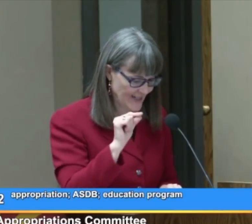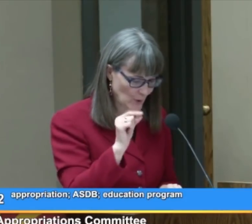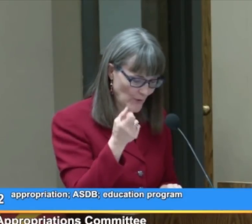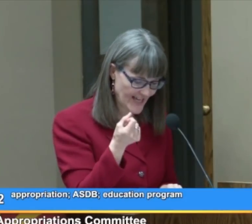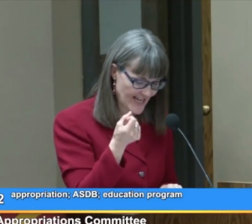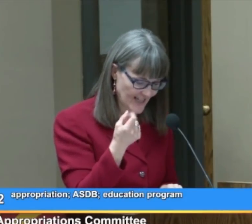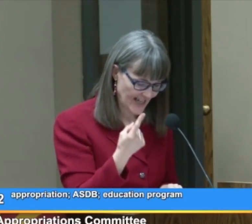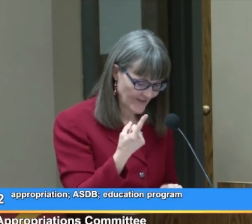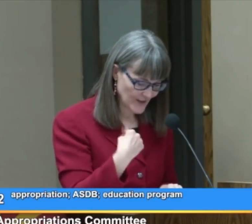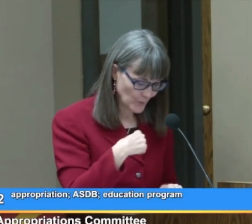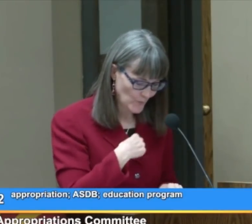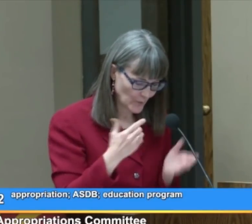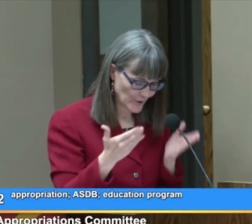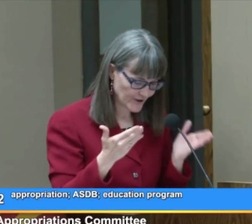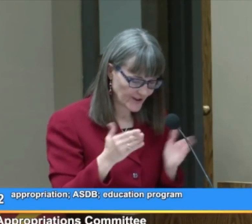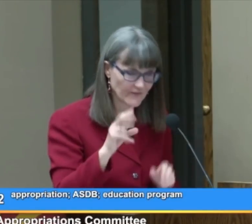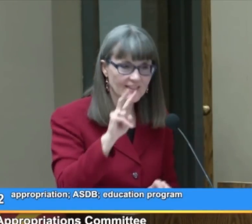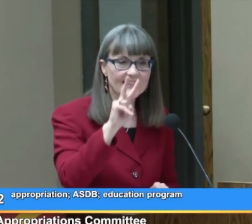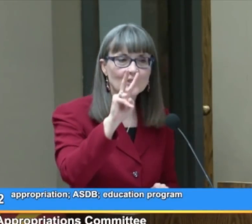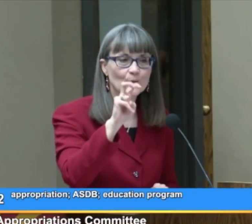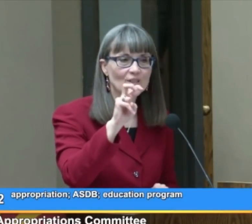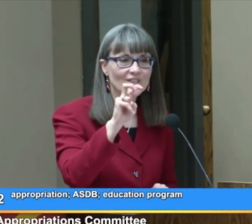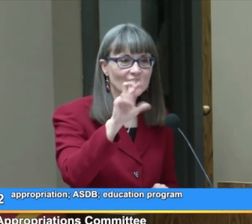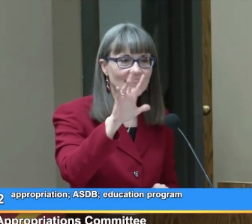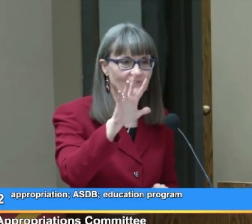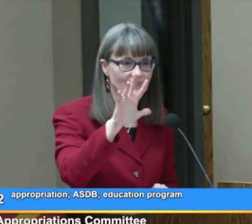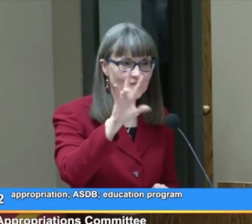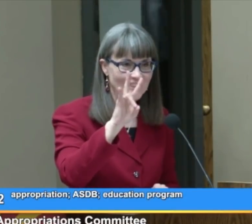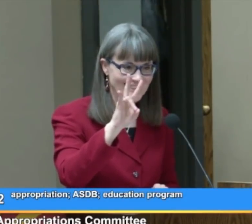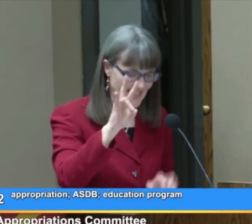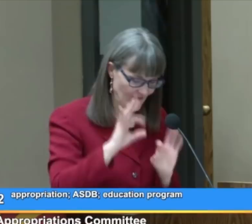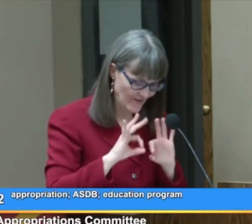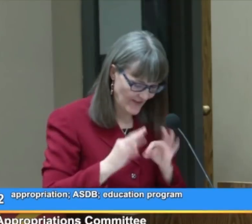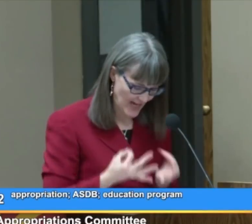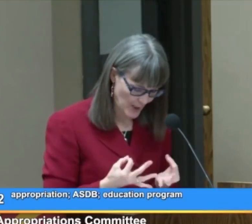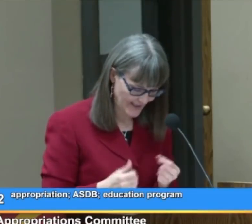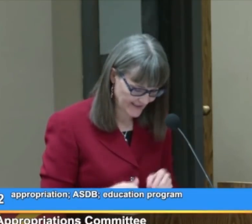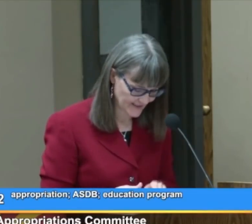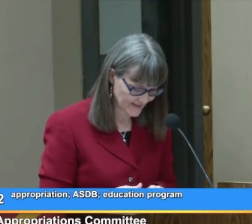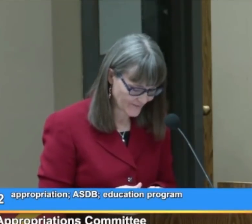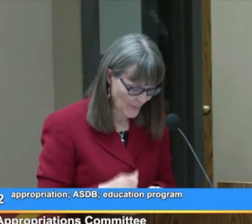In 2011, we were serving 257 families.